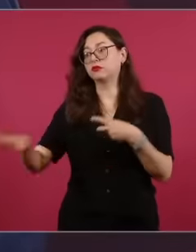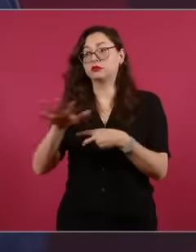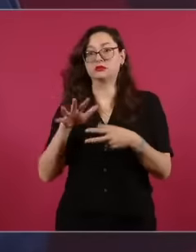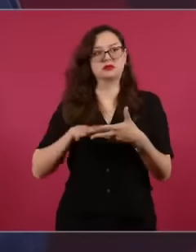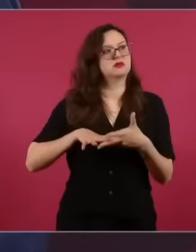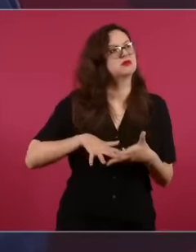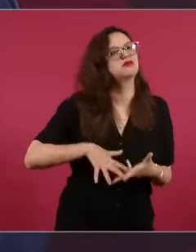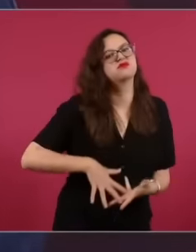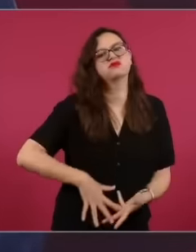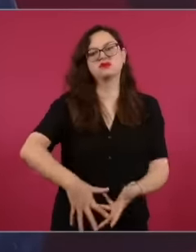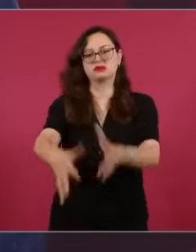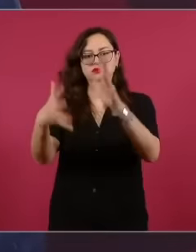economic